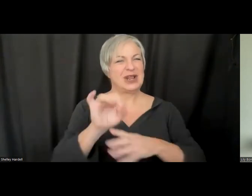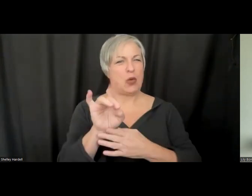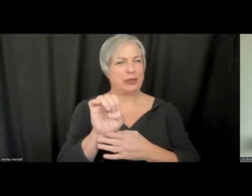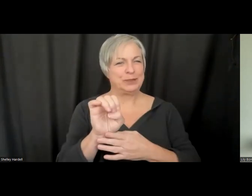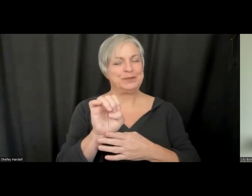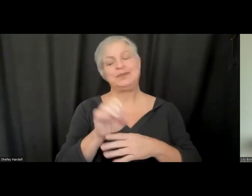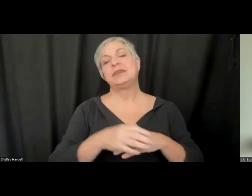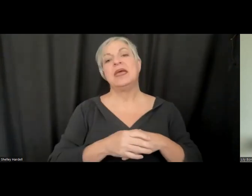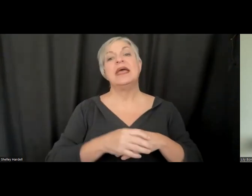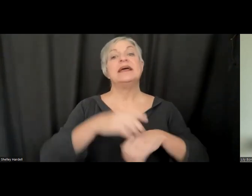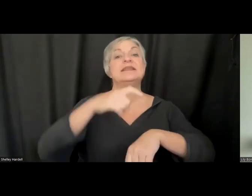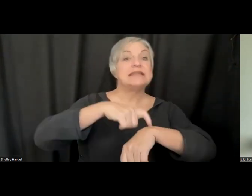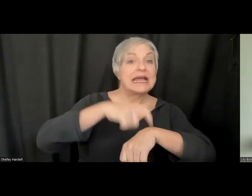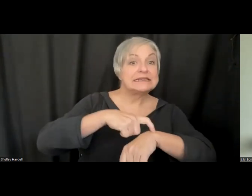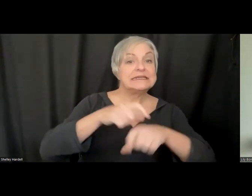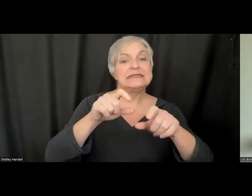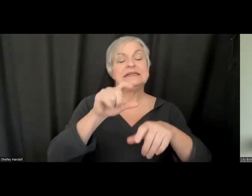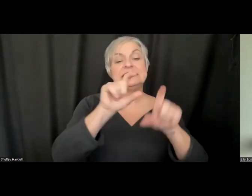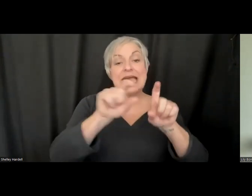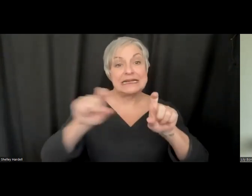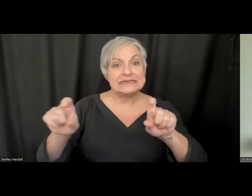the position, those are different types of metadata. You